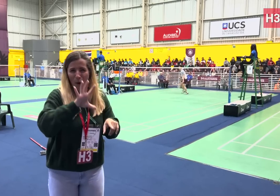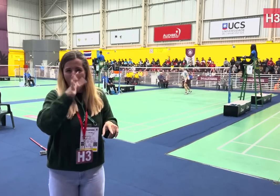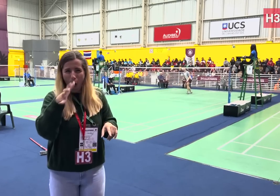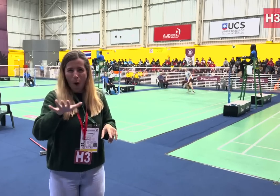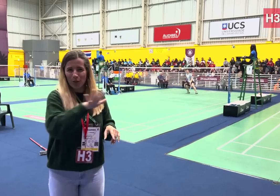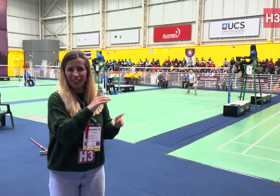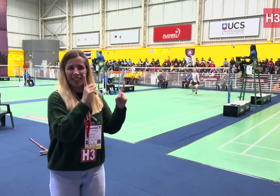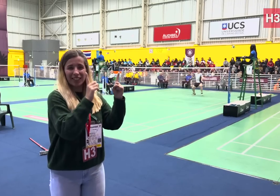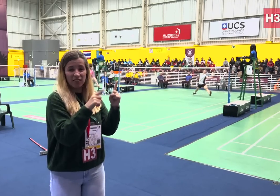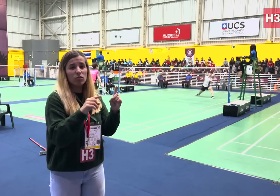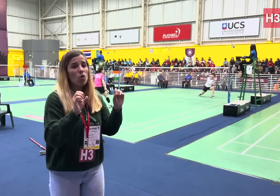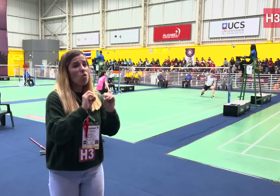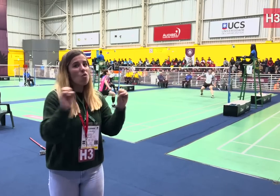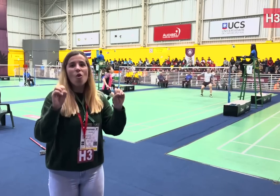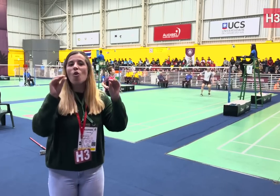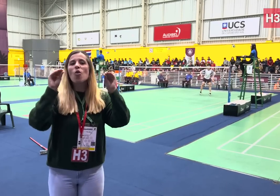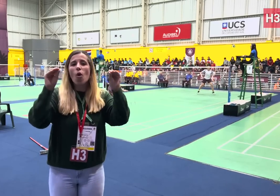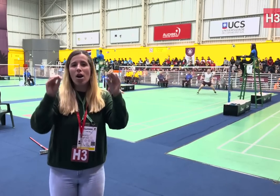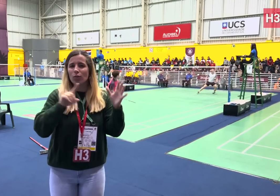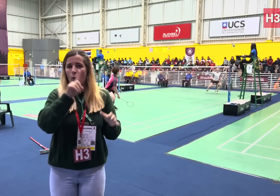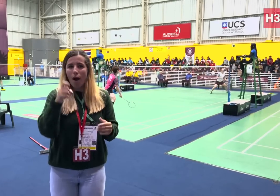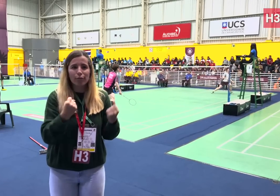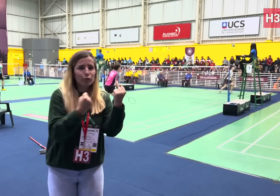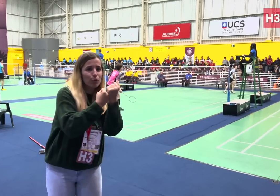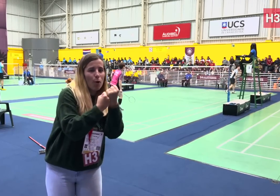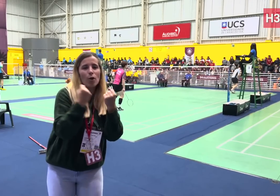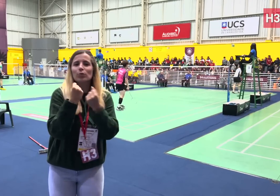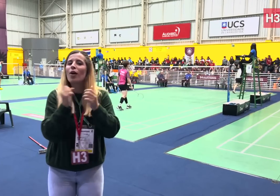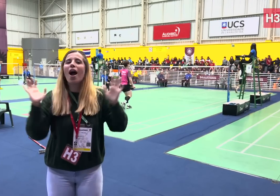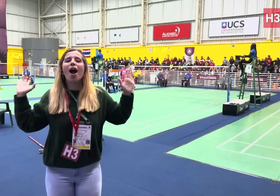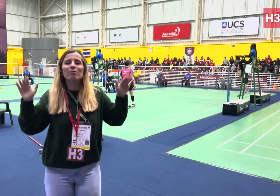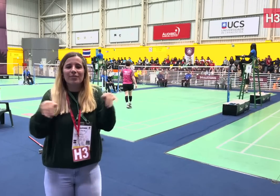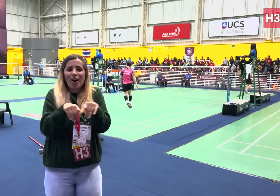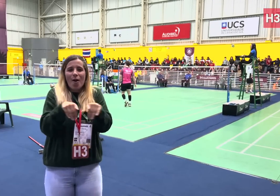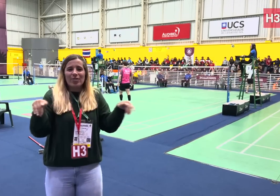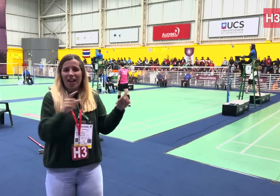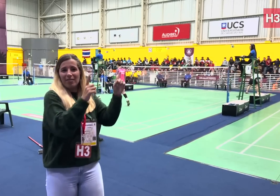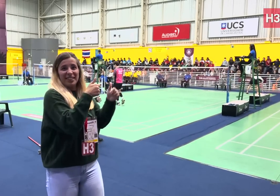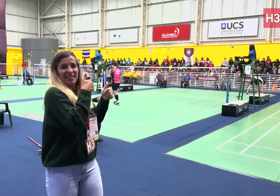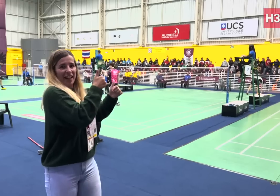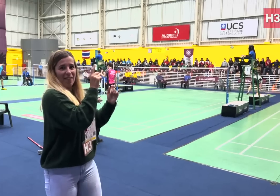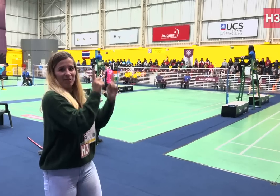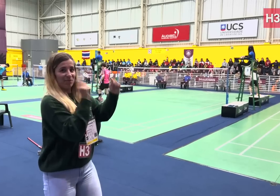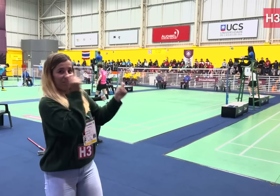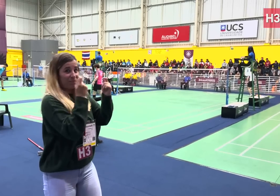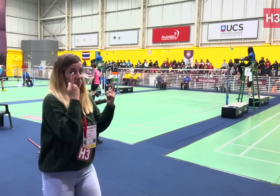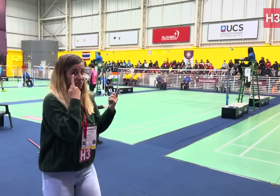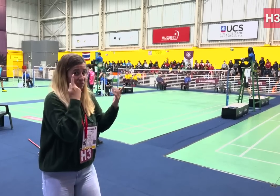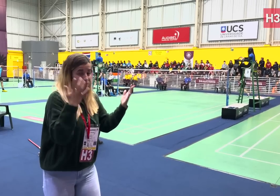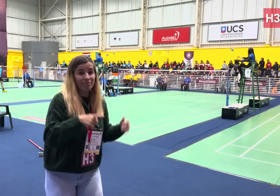Since they’re from the same country, their coaches remain neutral and allow the players to play their best.